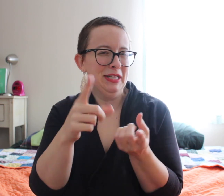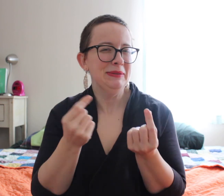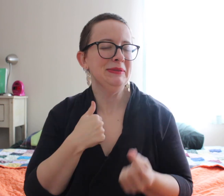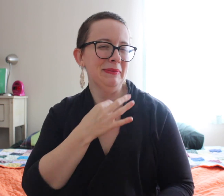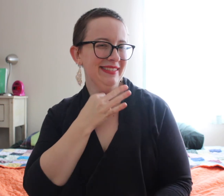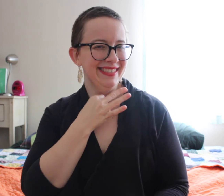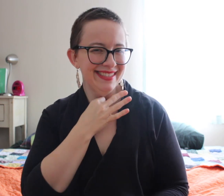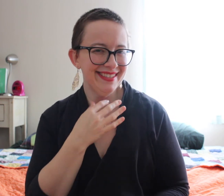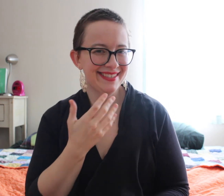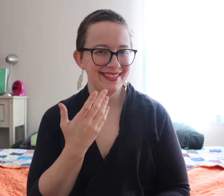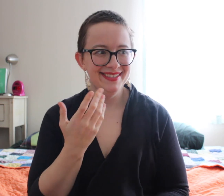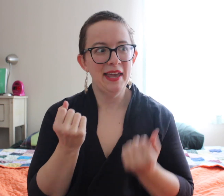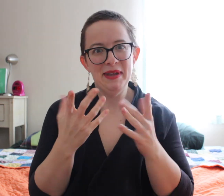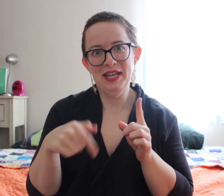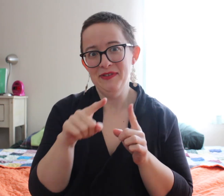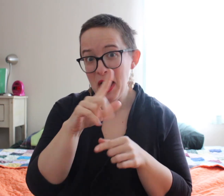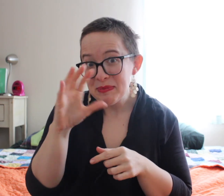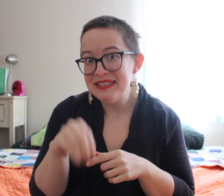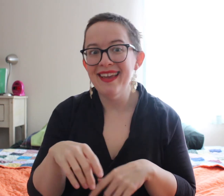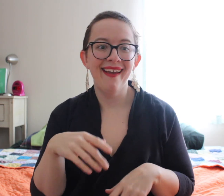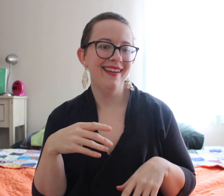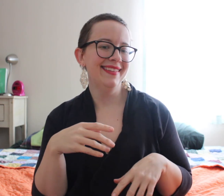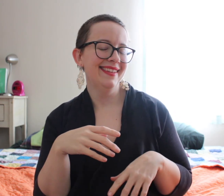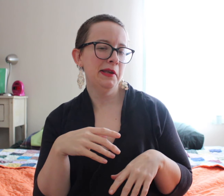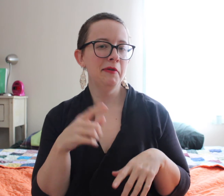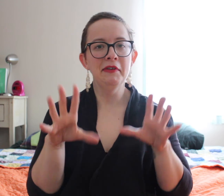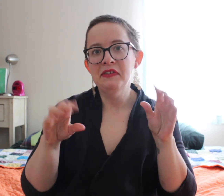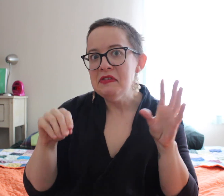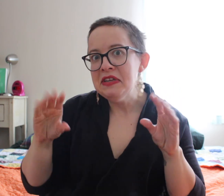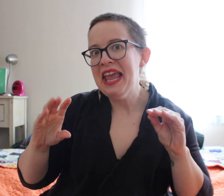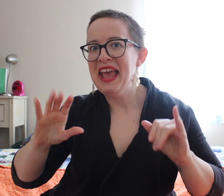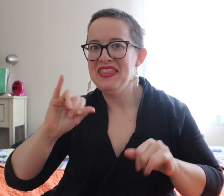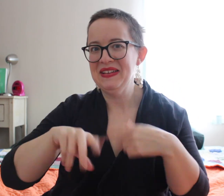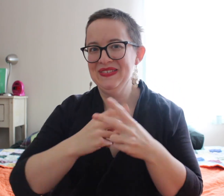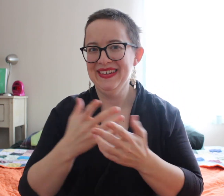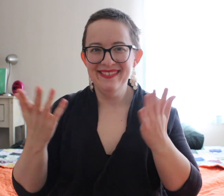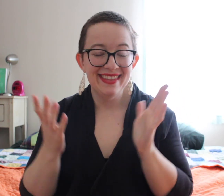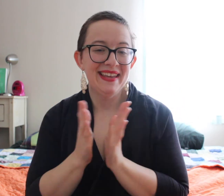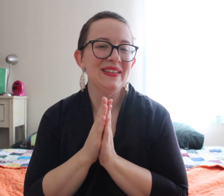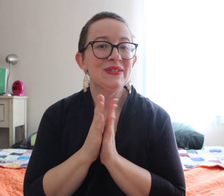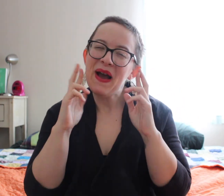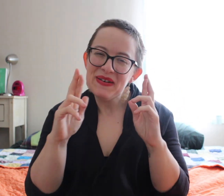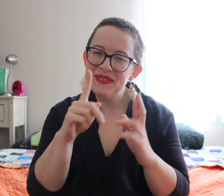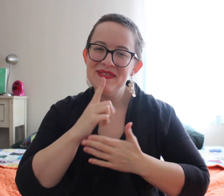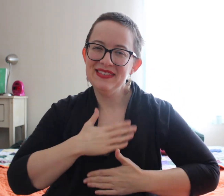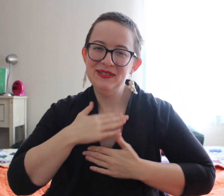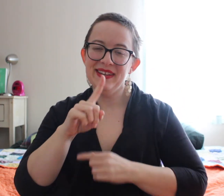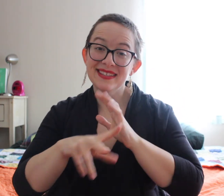Let me know. What do you guys do? I'm curious! I'm wondering if you guys are 100% or not, or maybe 50/50... that sort of thing.